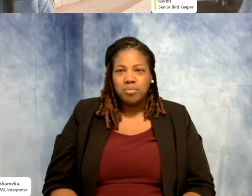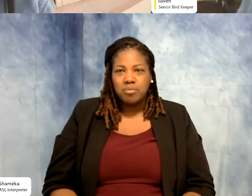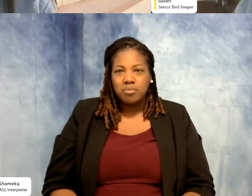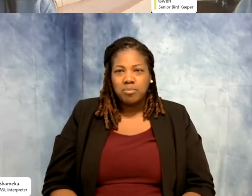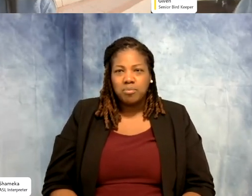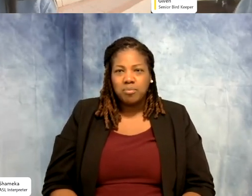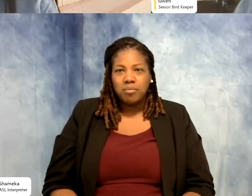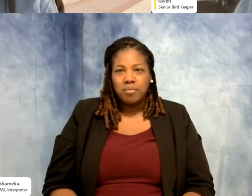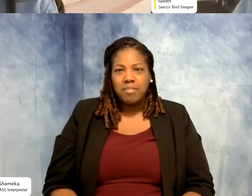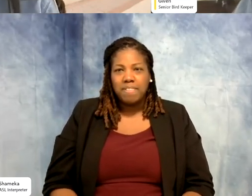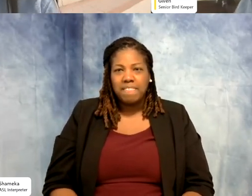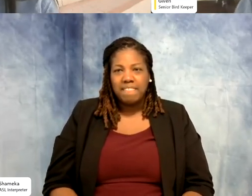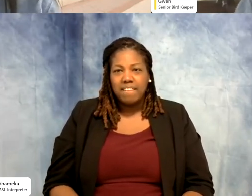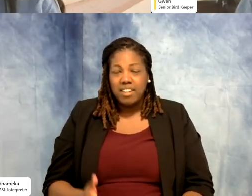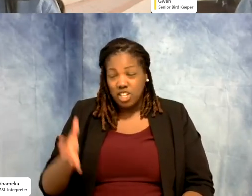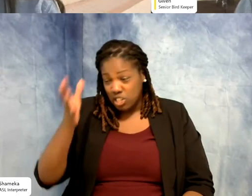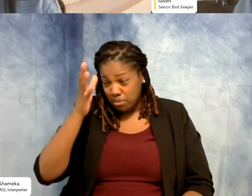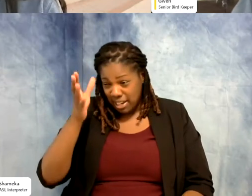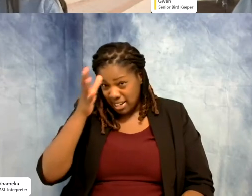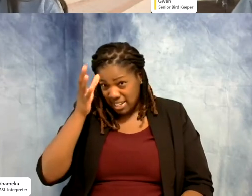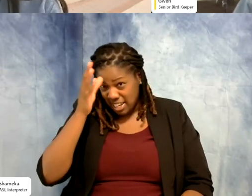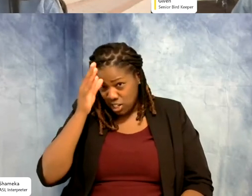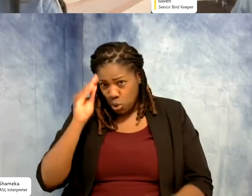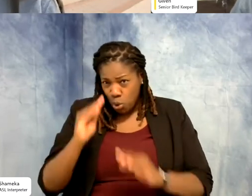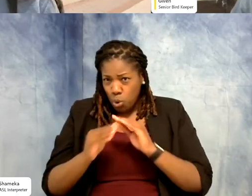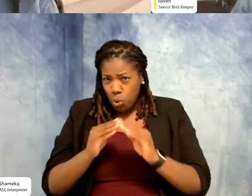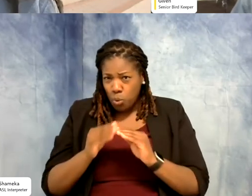I'm like "oh is he going to live?" I mean he's my dad, he's not going to tell me it's going to die.